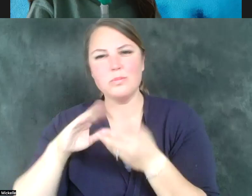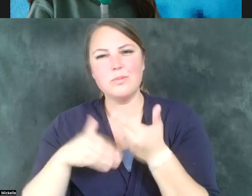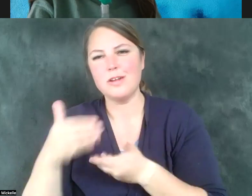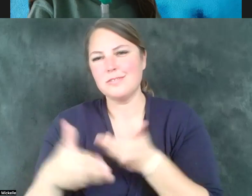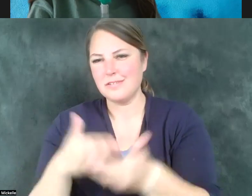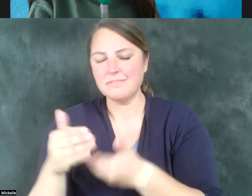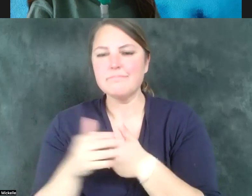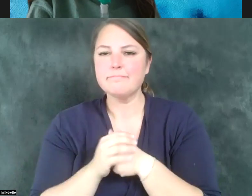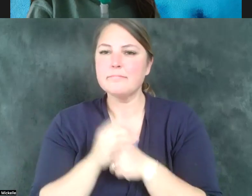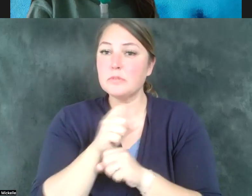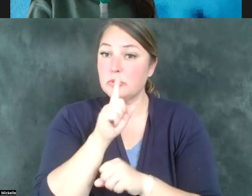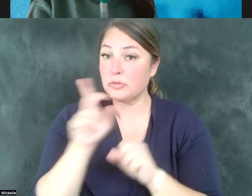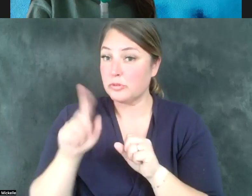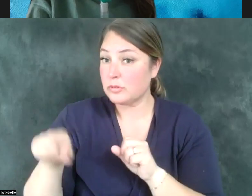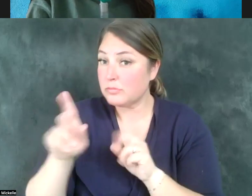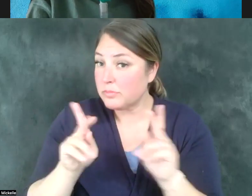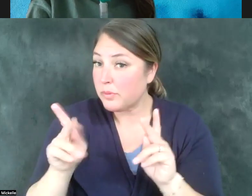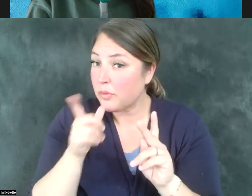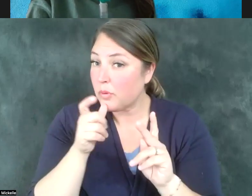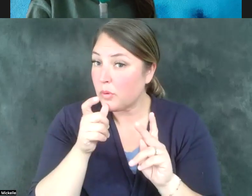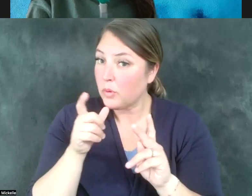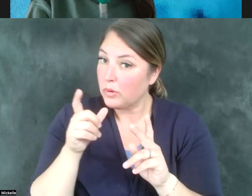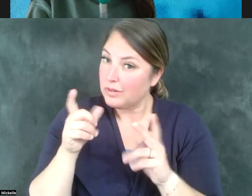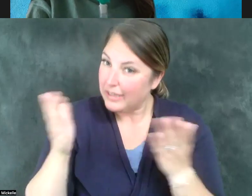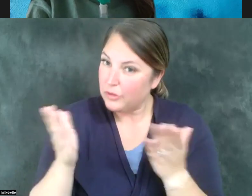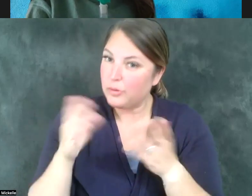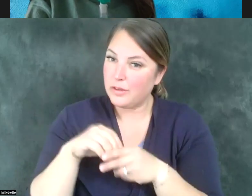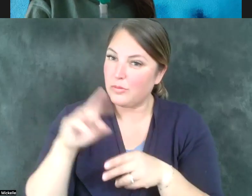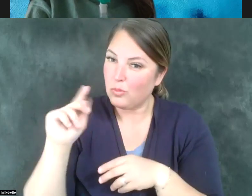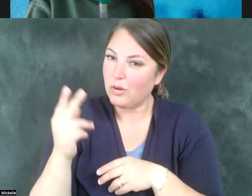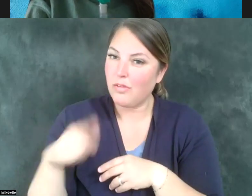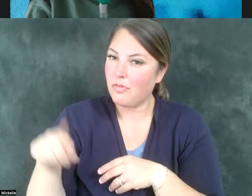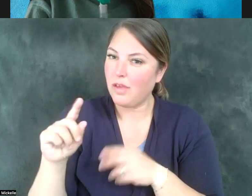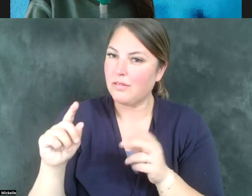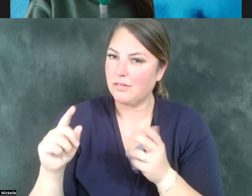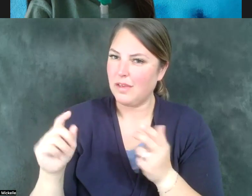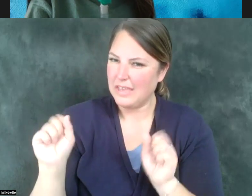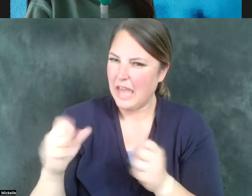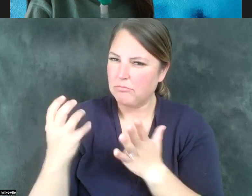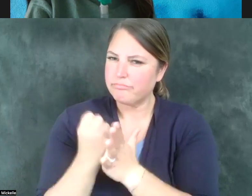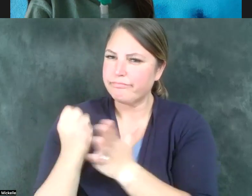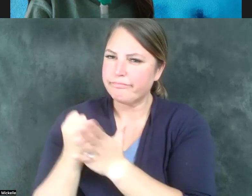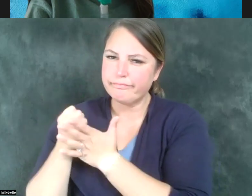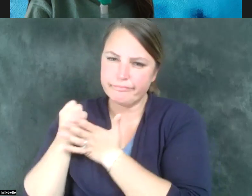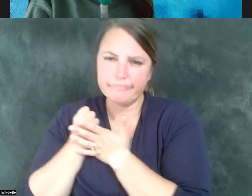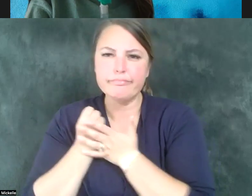individuals within the state of Utah have available to them what they need to ensure that they can work and get the